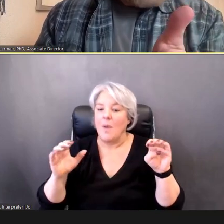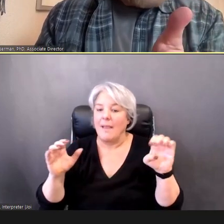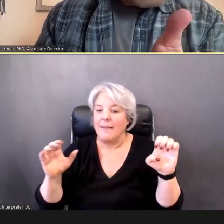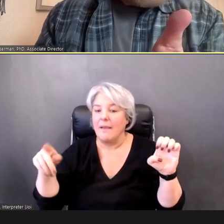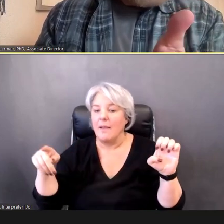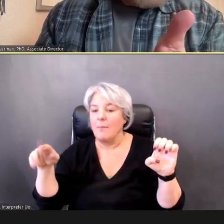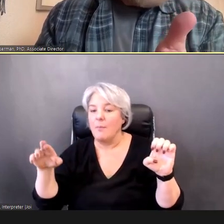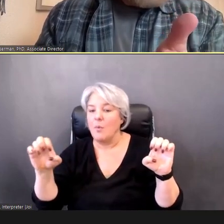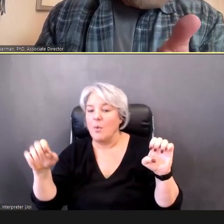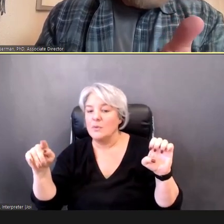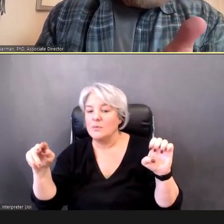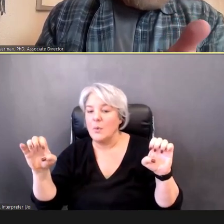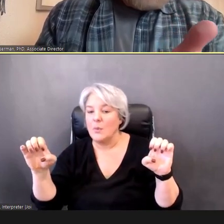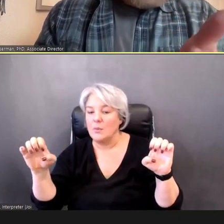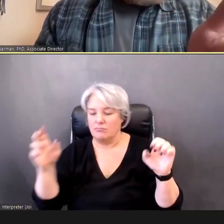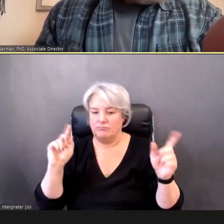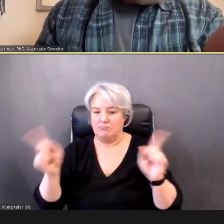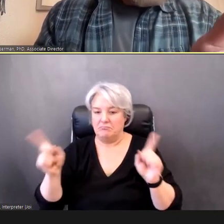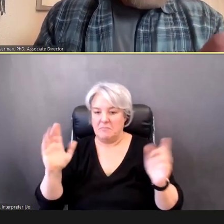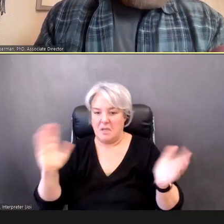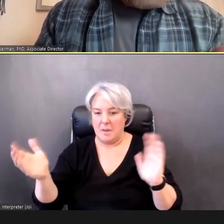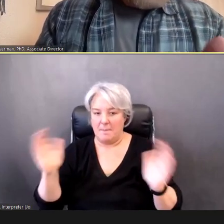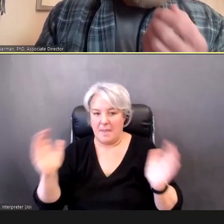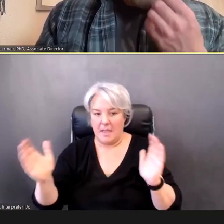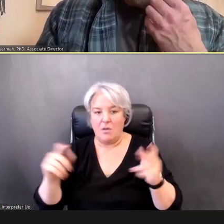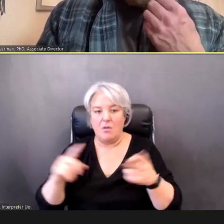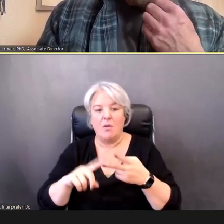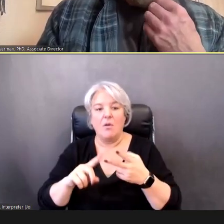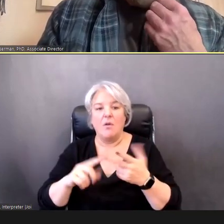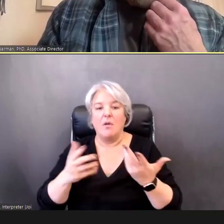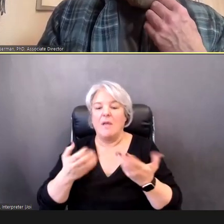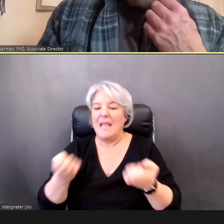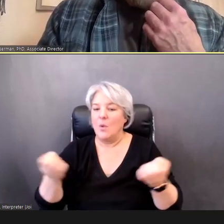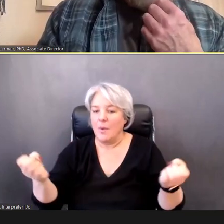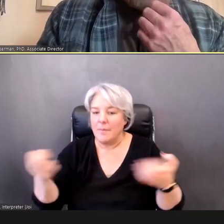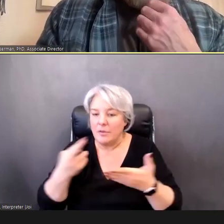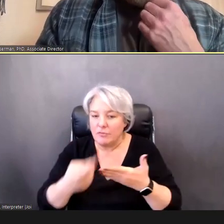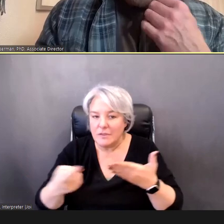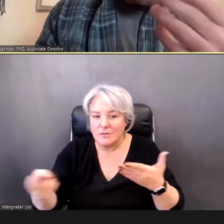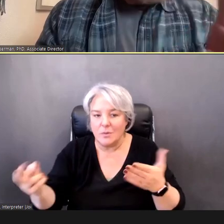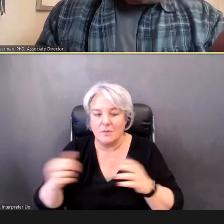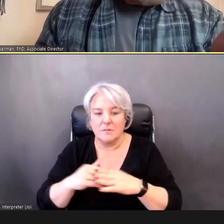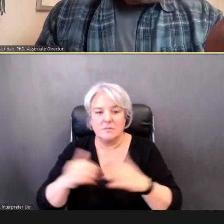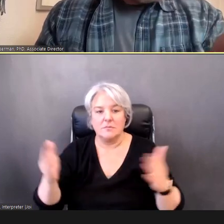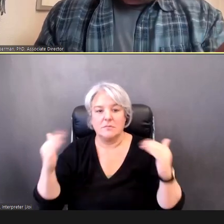There's screening equipment resources there. Then there's where to access training.